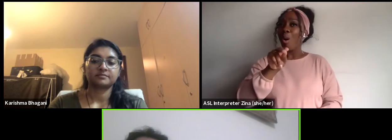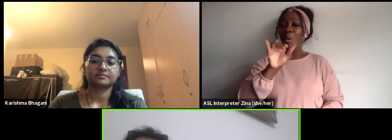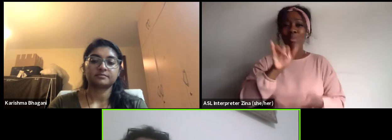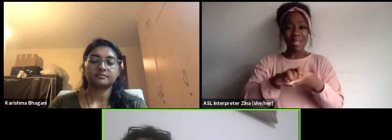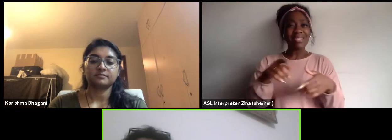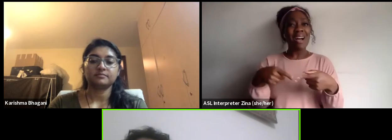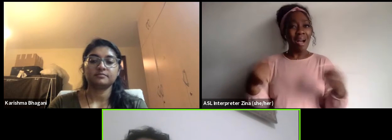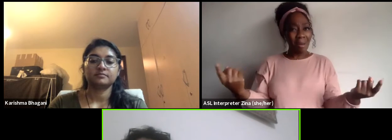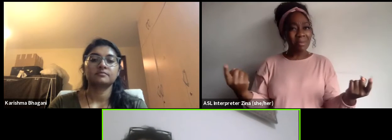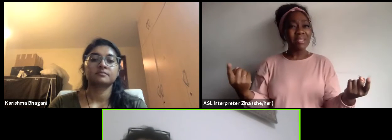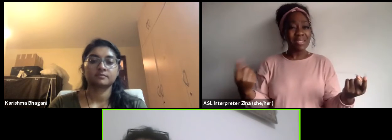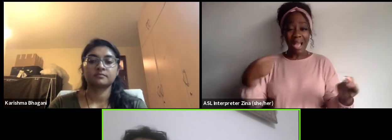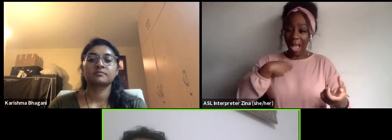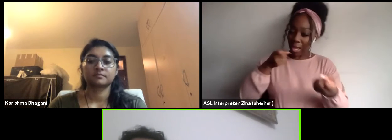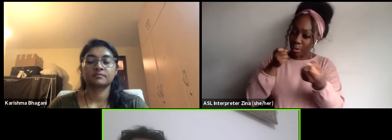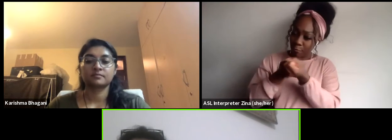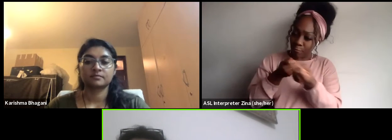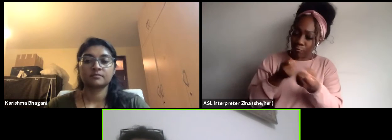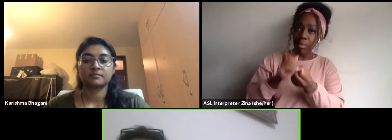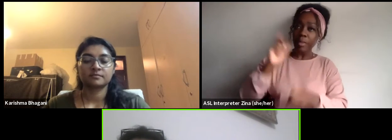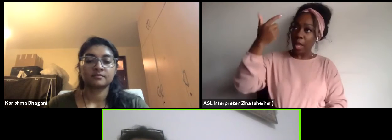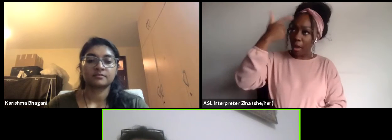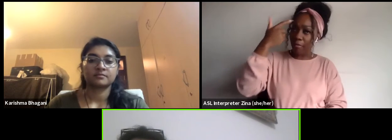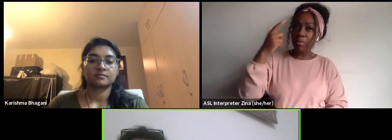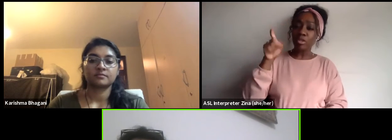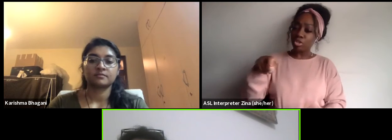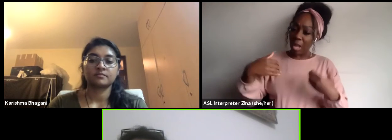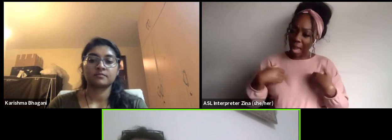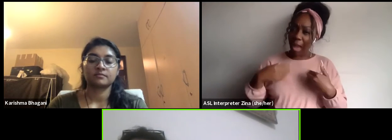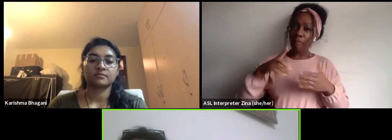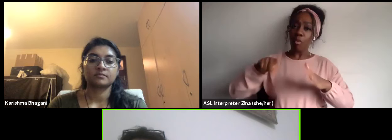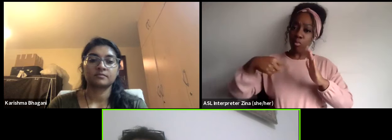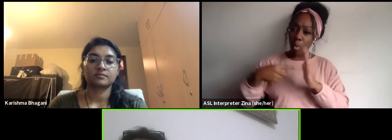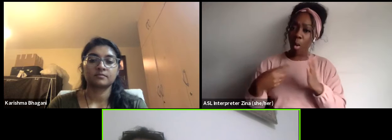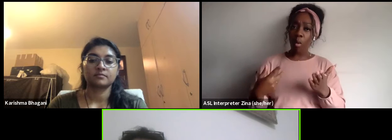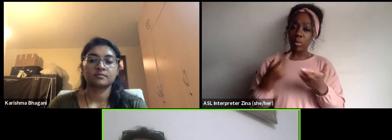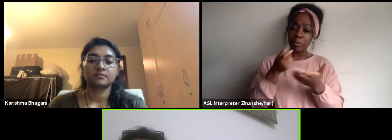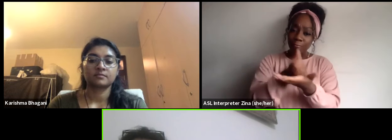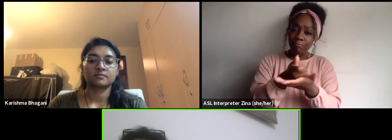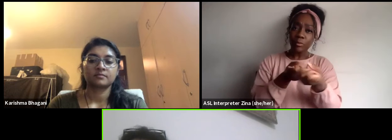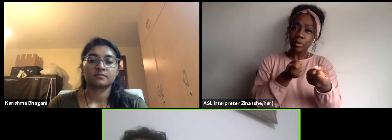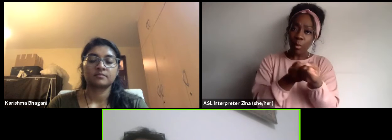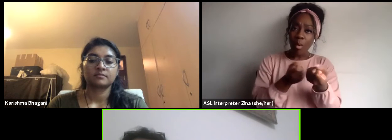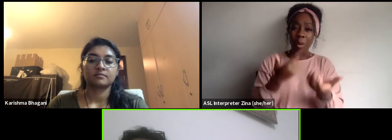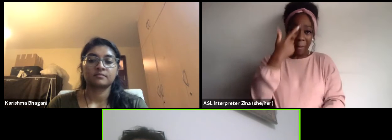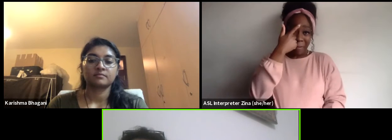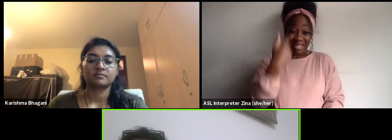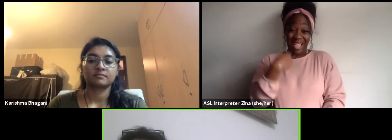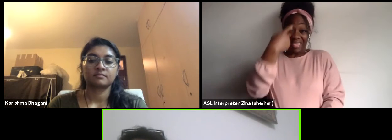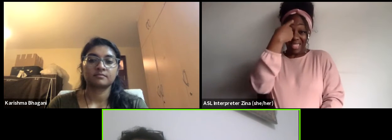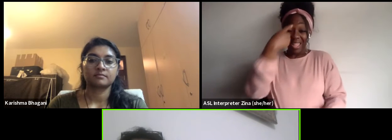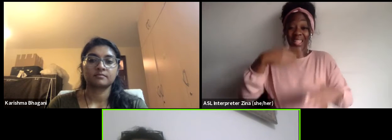of the role of the state in because I consider its basic service to be provided to citizens.